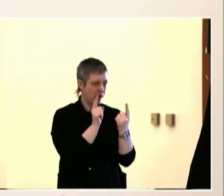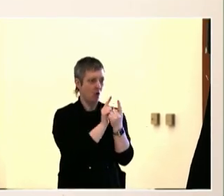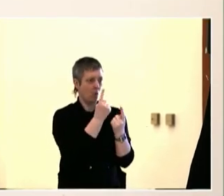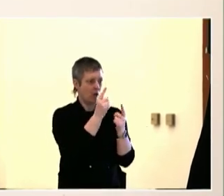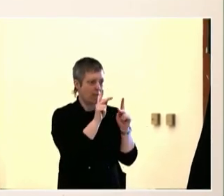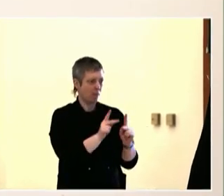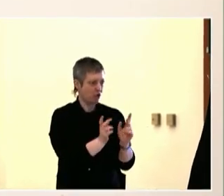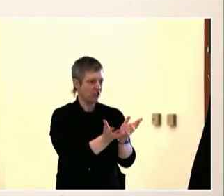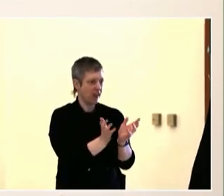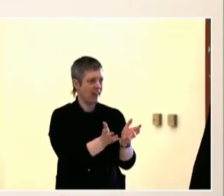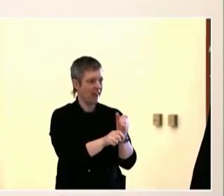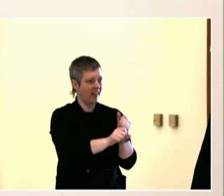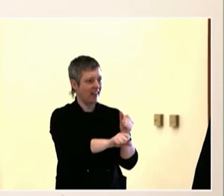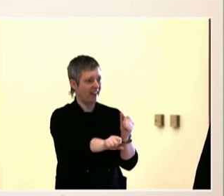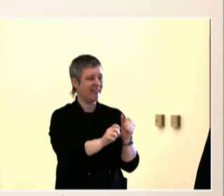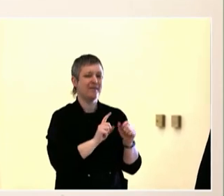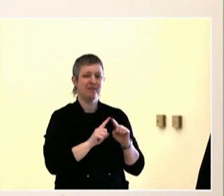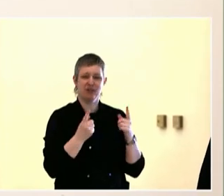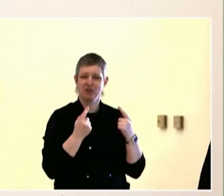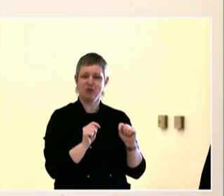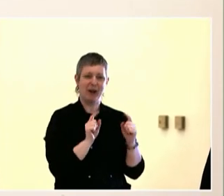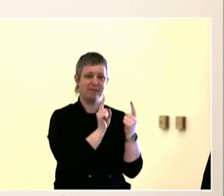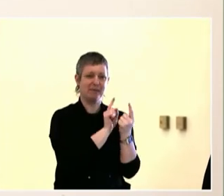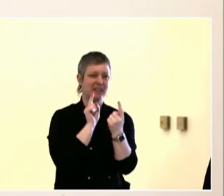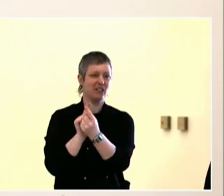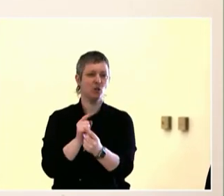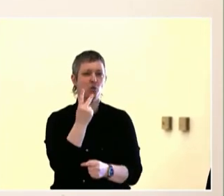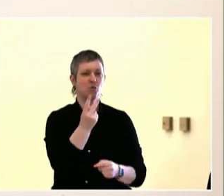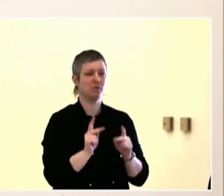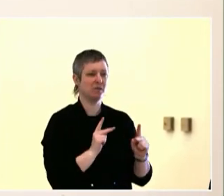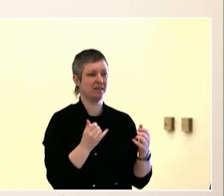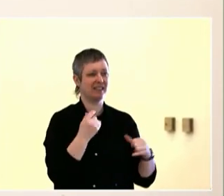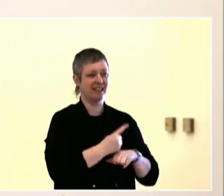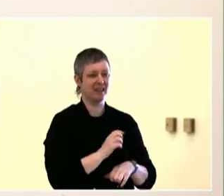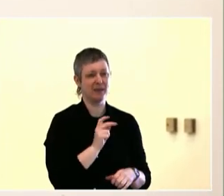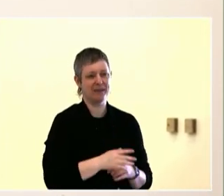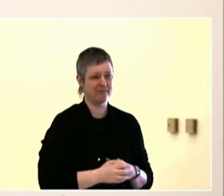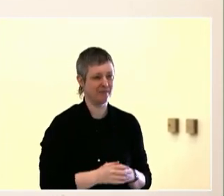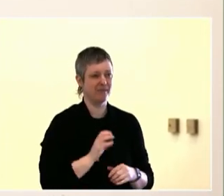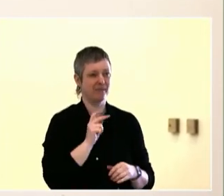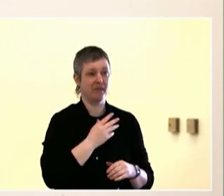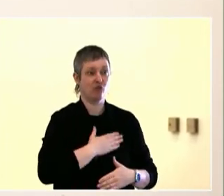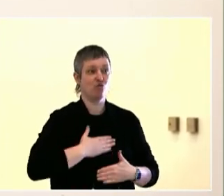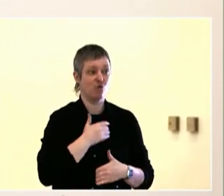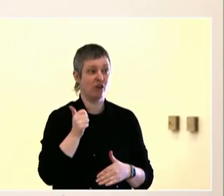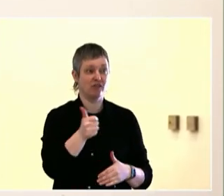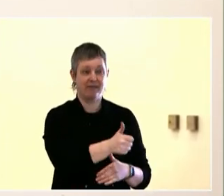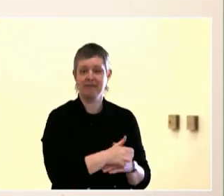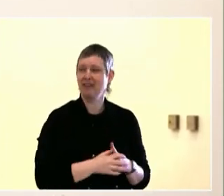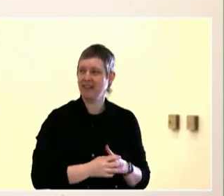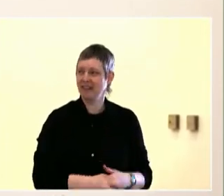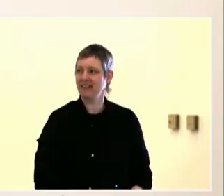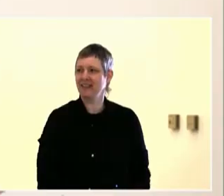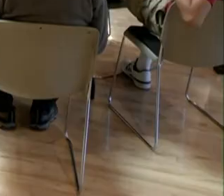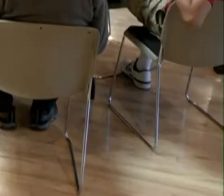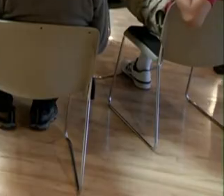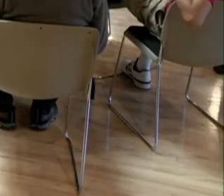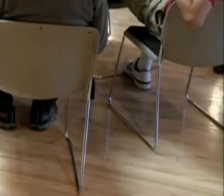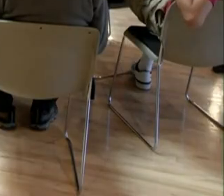stops, you find a buddy, you talk about that prompt, and then you move on until it stops and